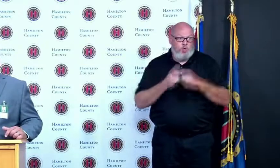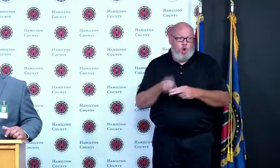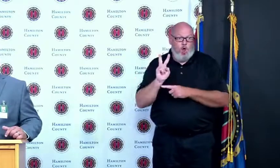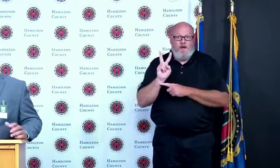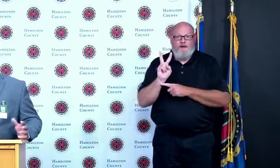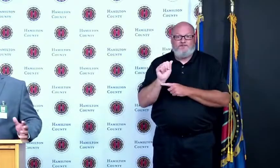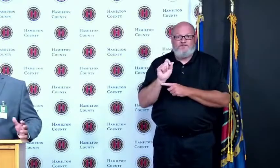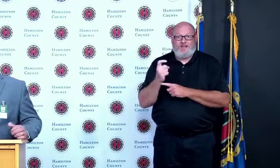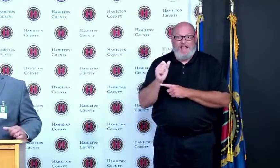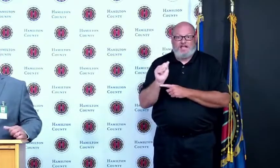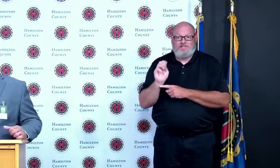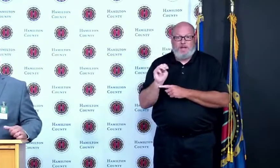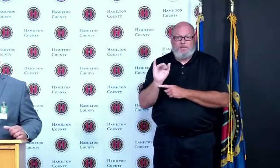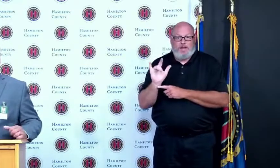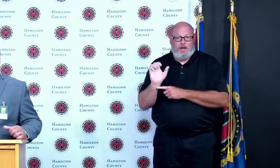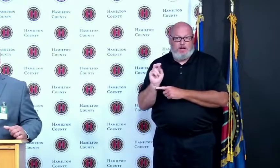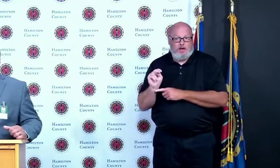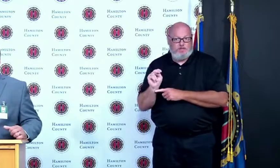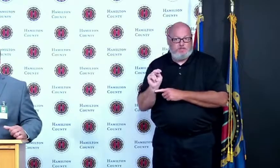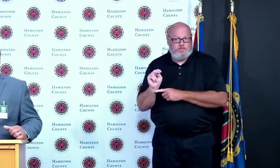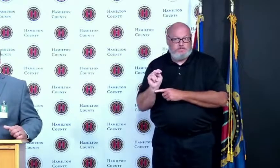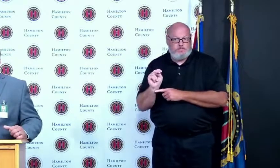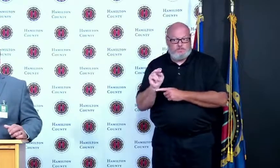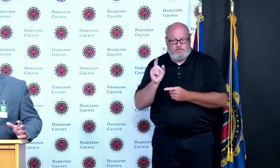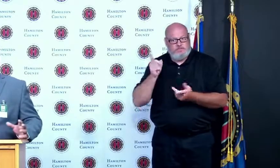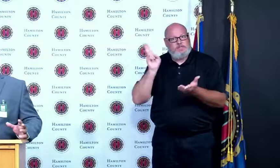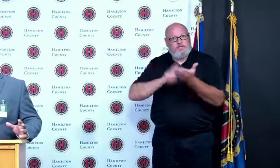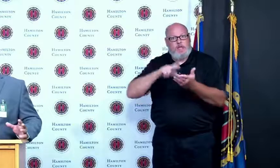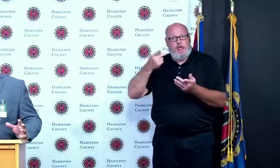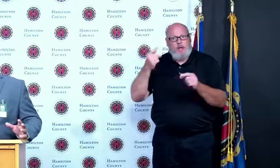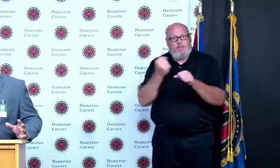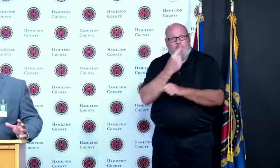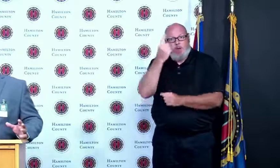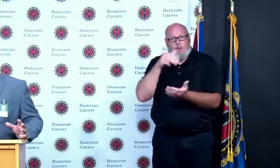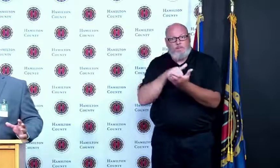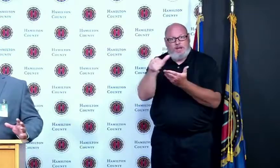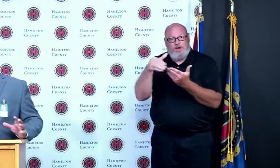they're being lifted as Governor DeWine shared please don't forget as I already mentioned the